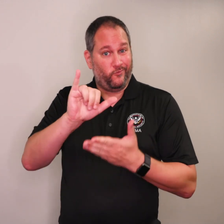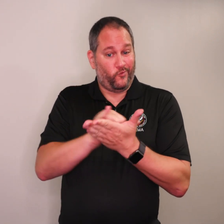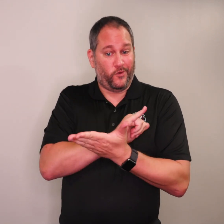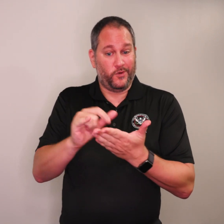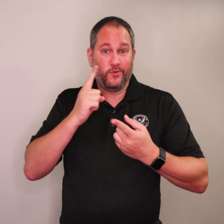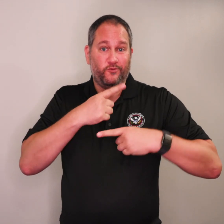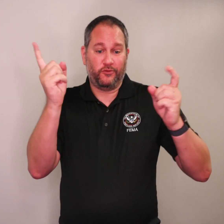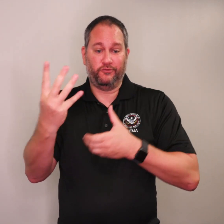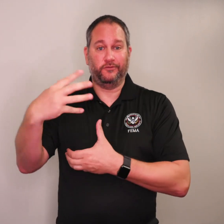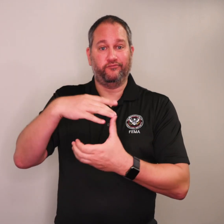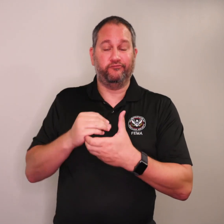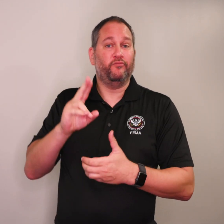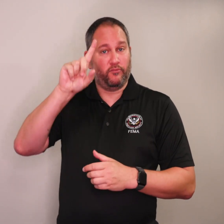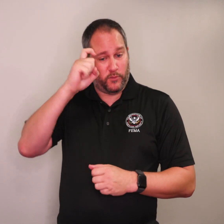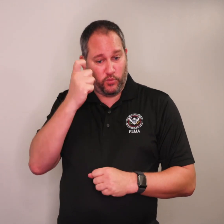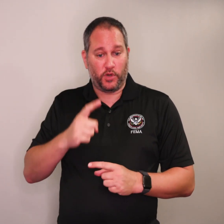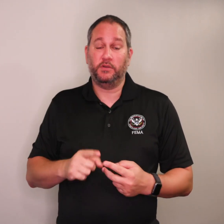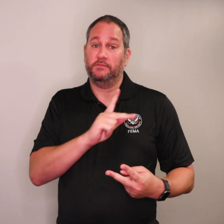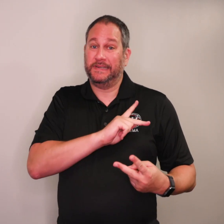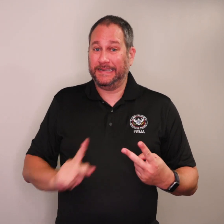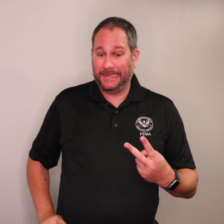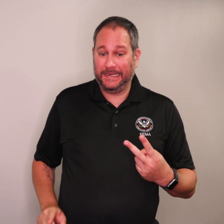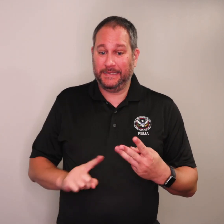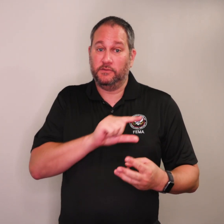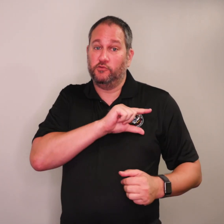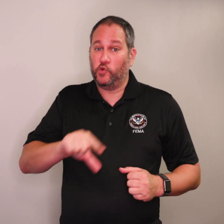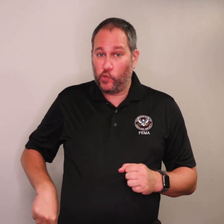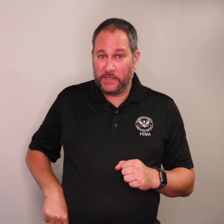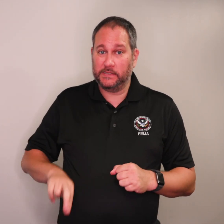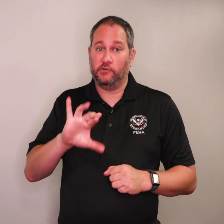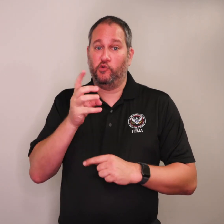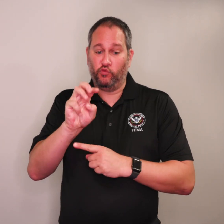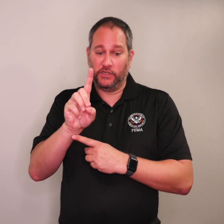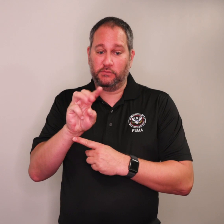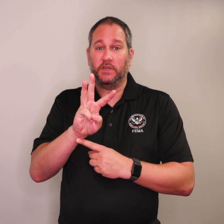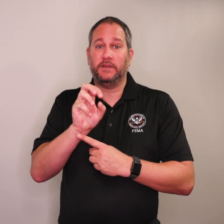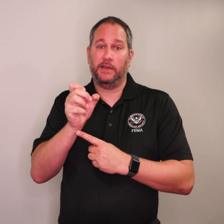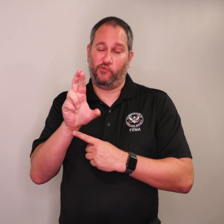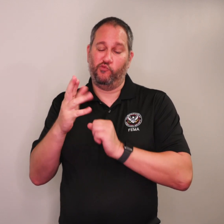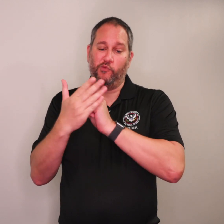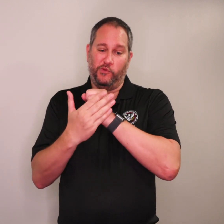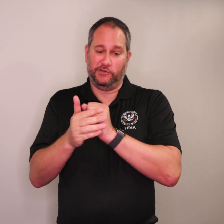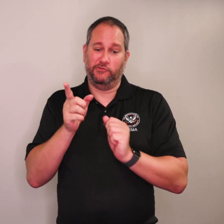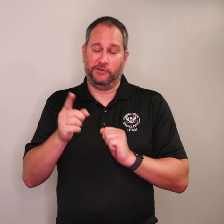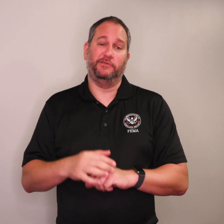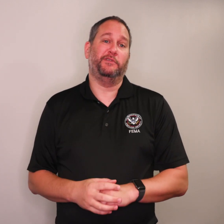The New York Declaration includes Bronx, King, Queens, Richmond and Westchester counties.